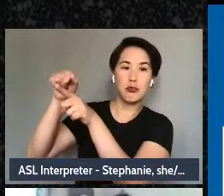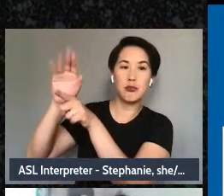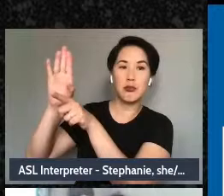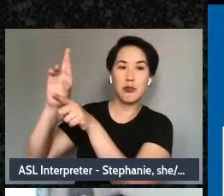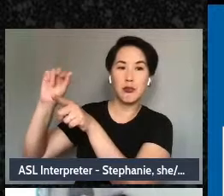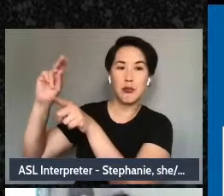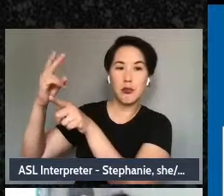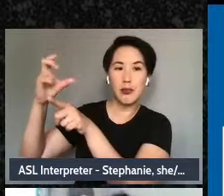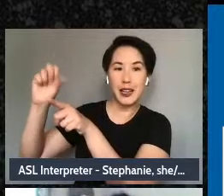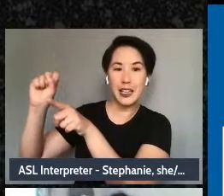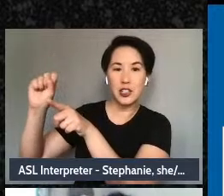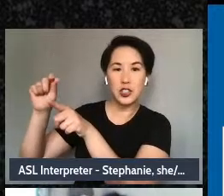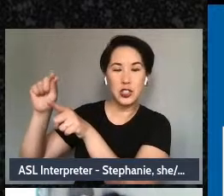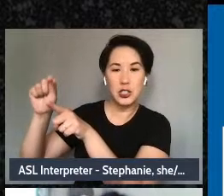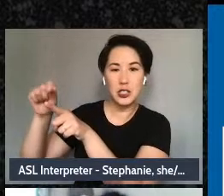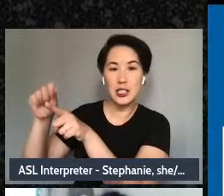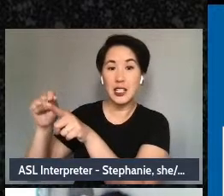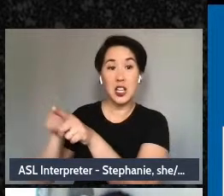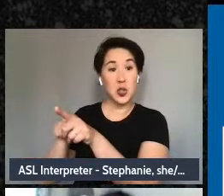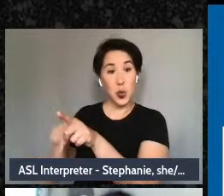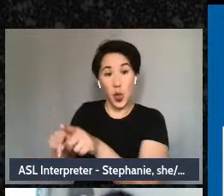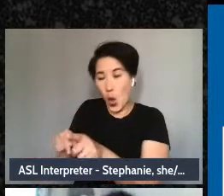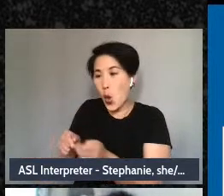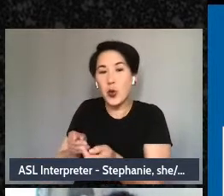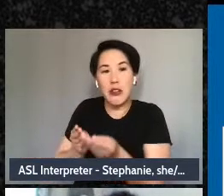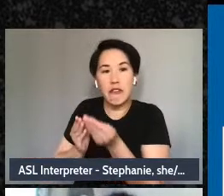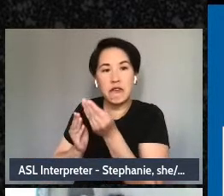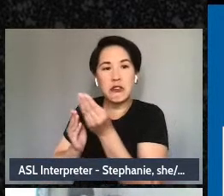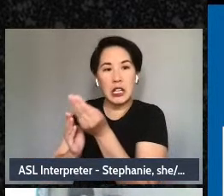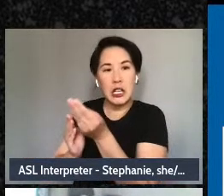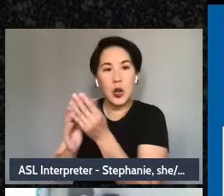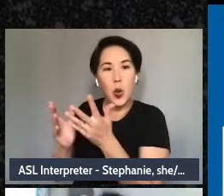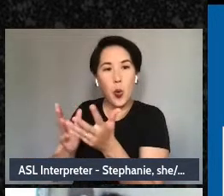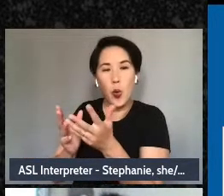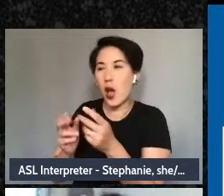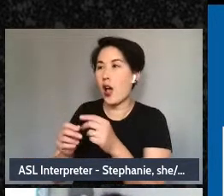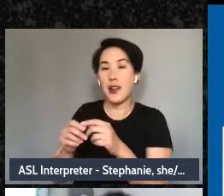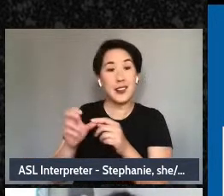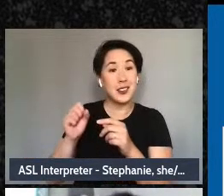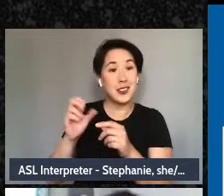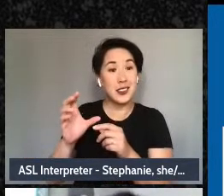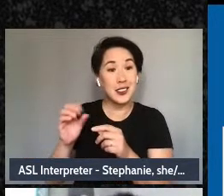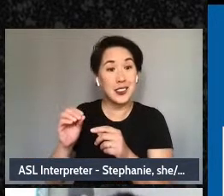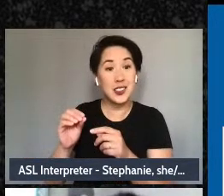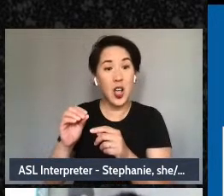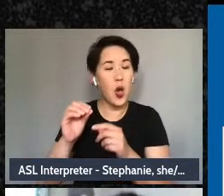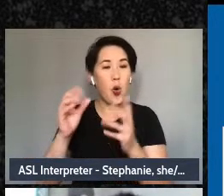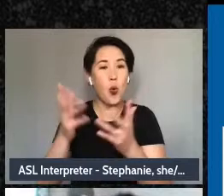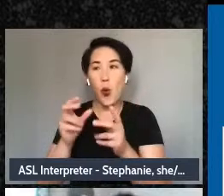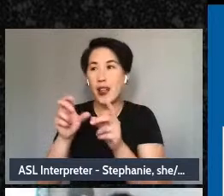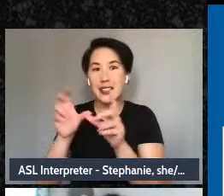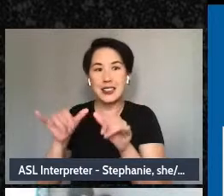of these foundational beliefs and attitudes, what systems pull from this from the soil to make them